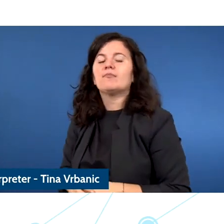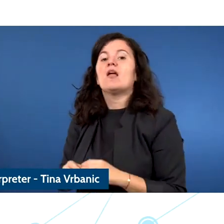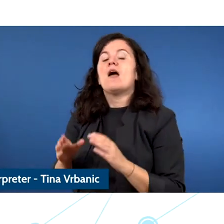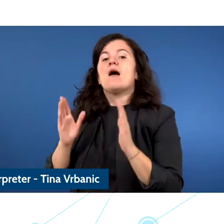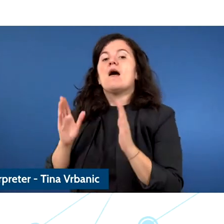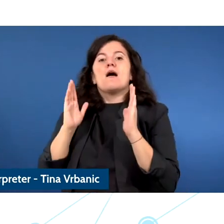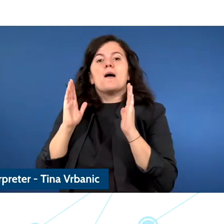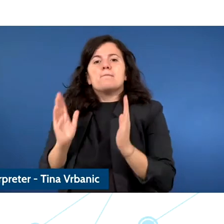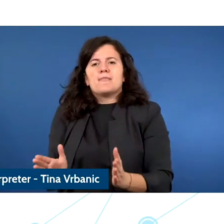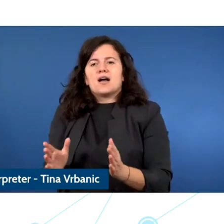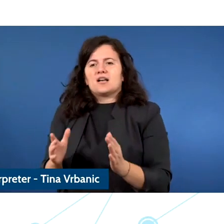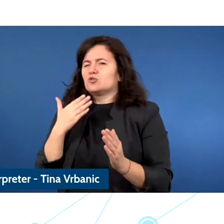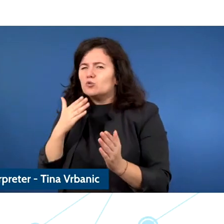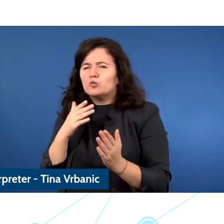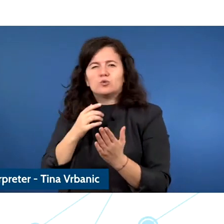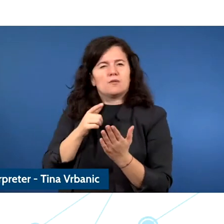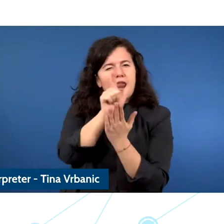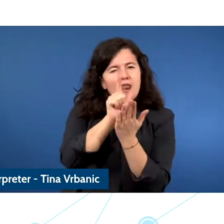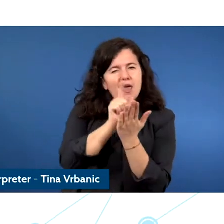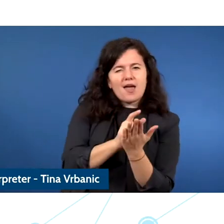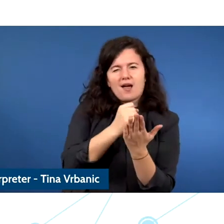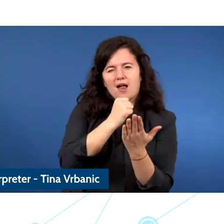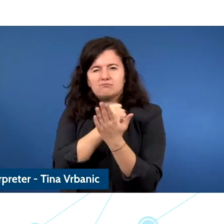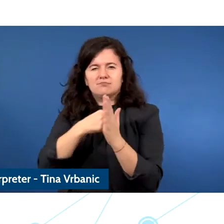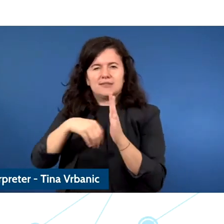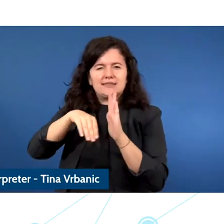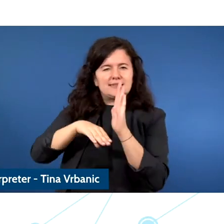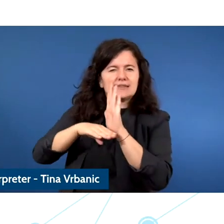and make sure that all of the standards have been put into practice.